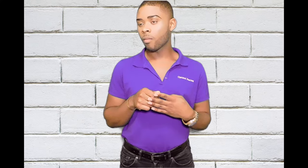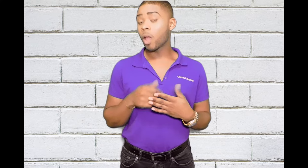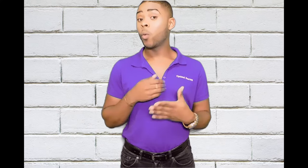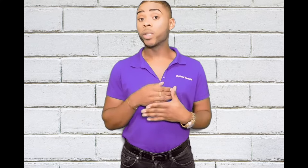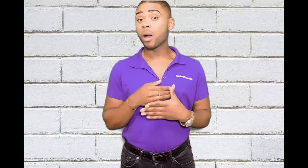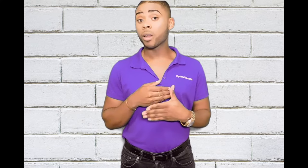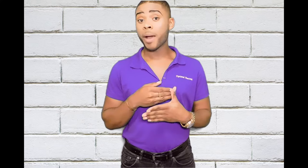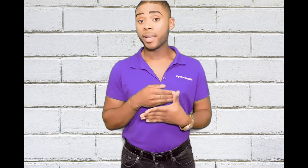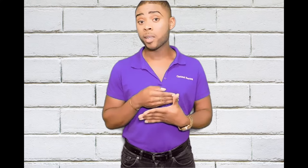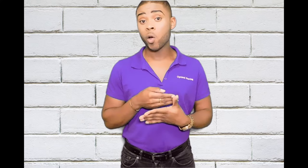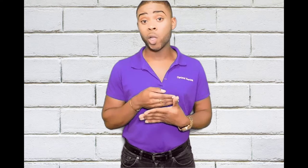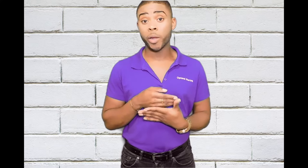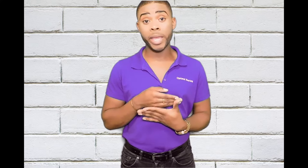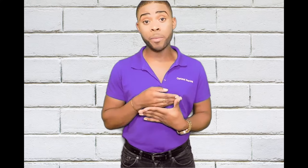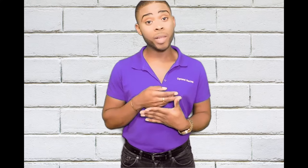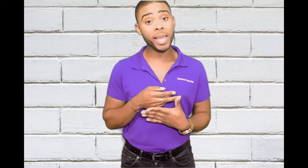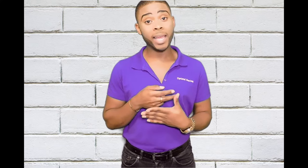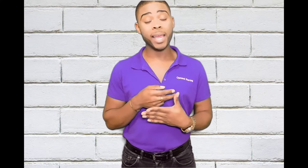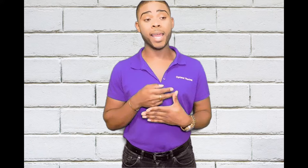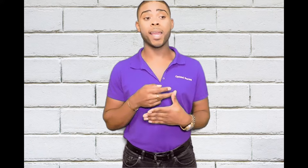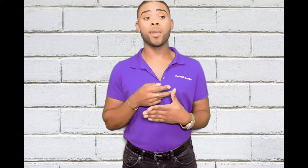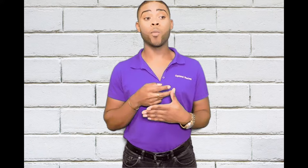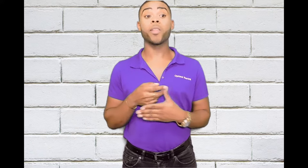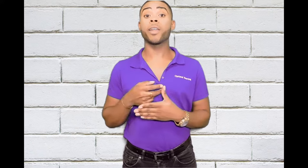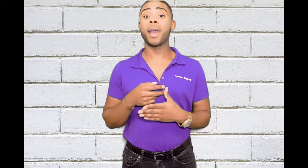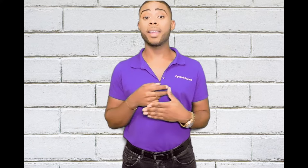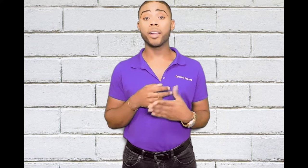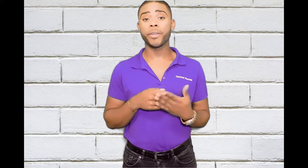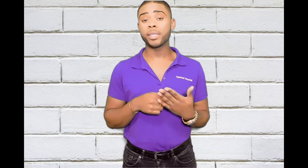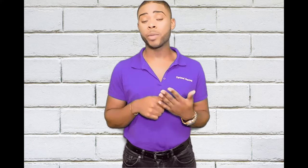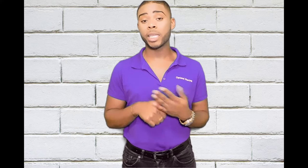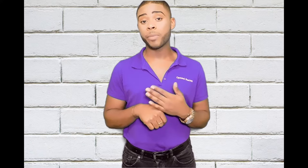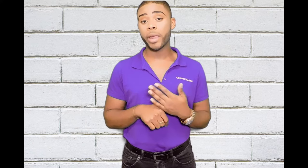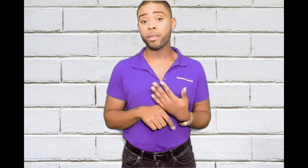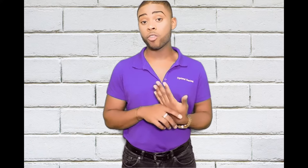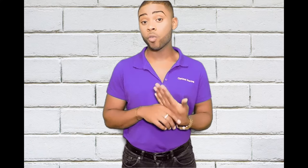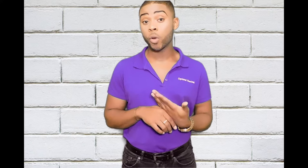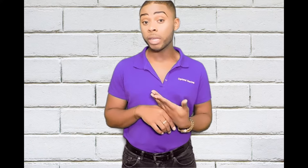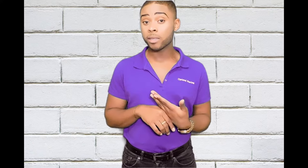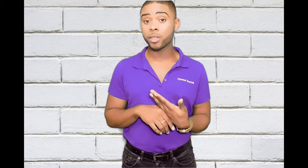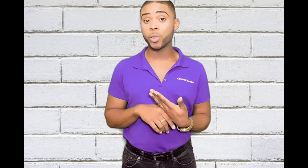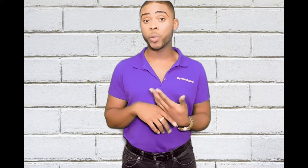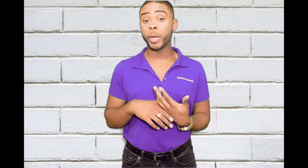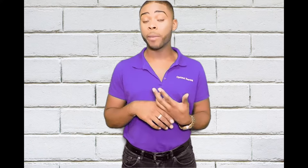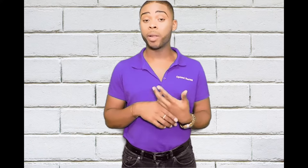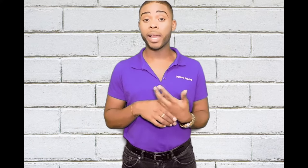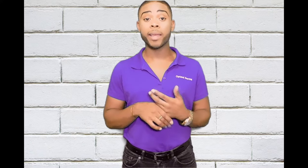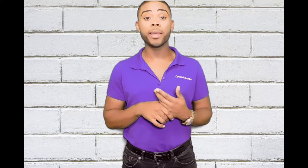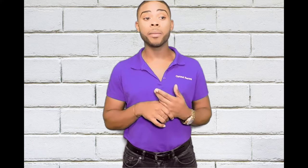We talked about his cochlear implant and whether or not he agrees with his parents' choice to implant him